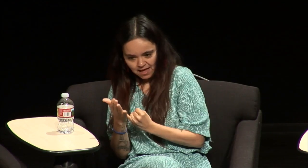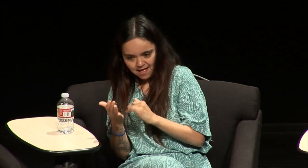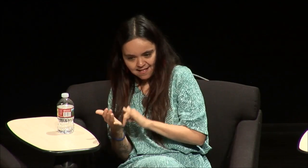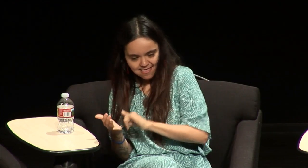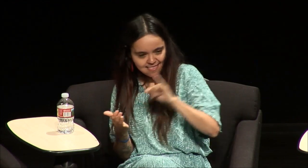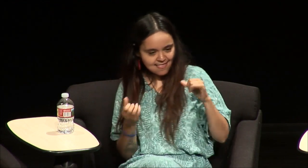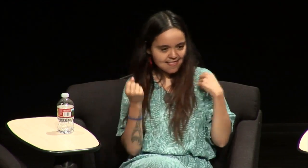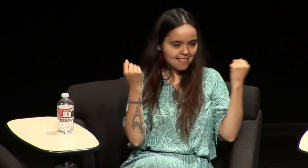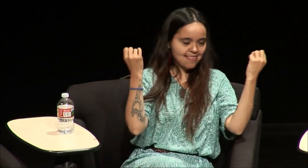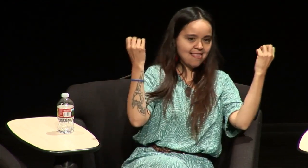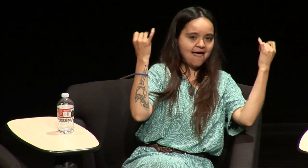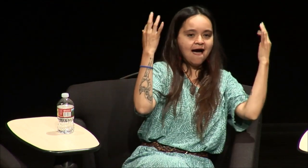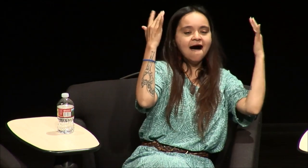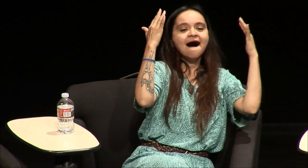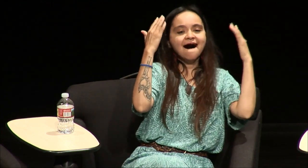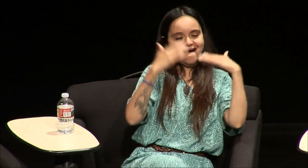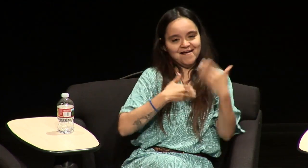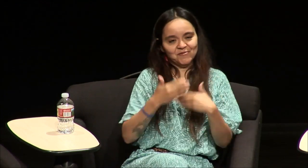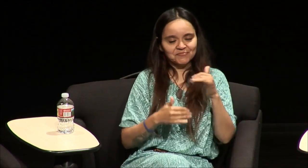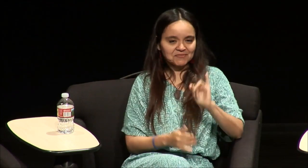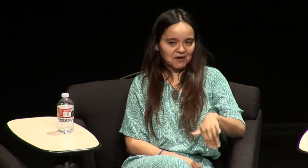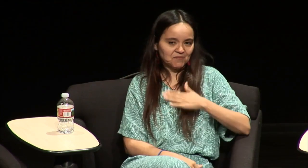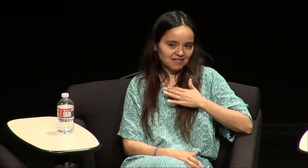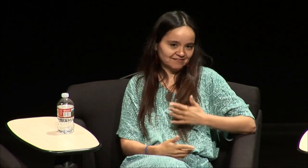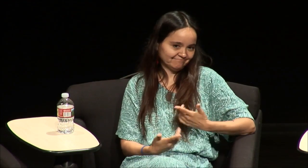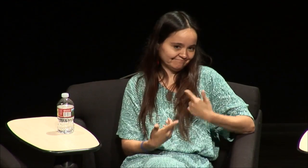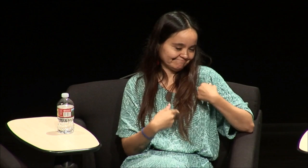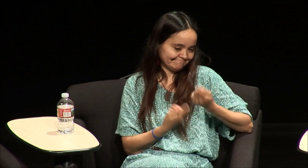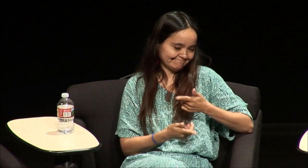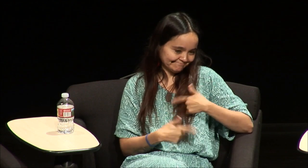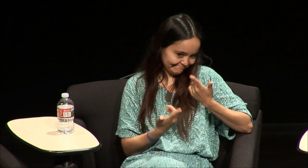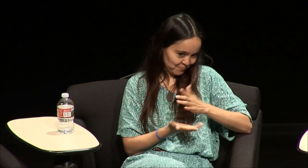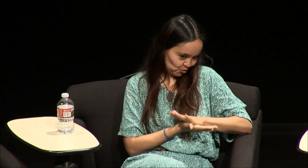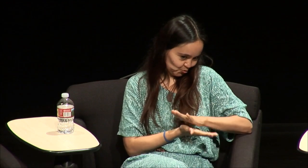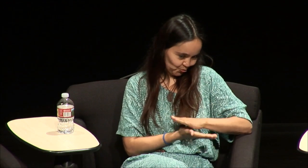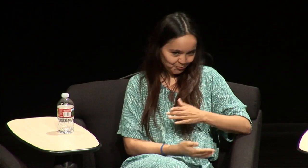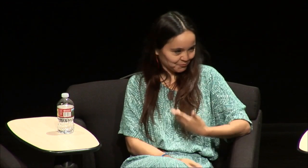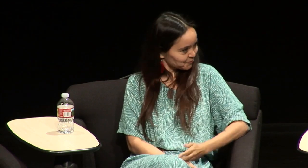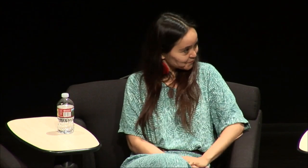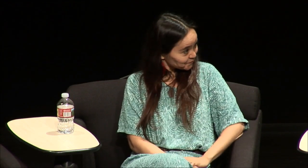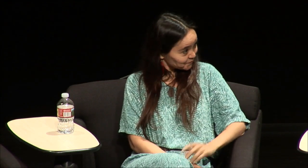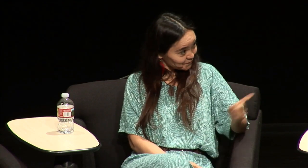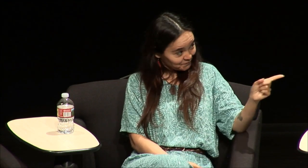part of sign language might create my art and I incorporate ASL into my art